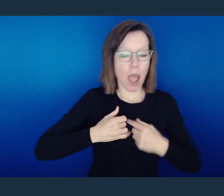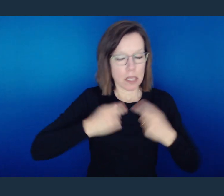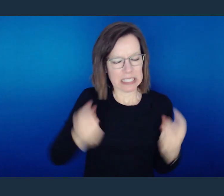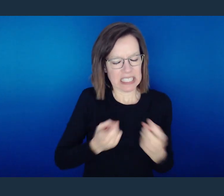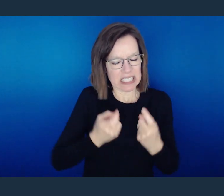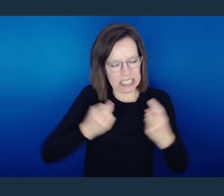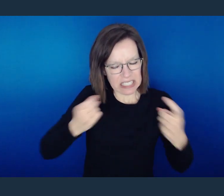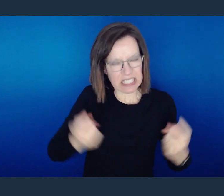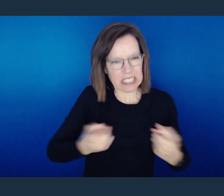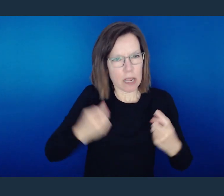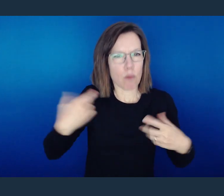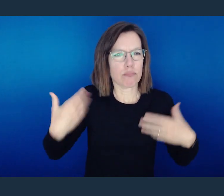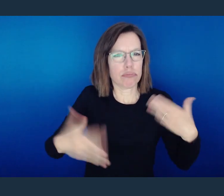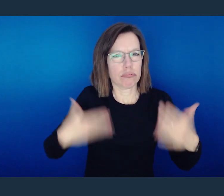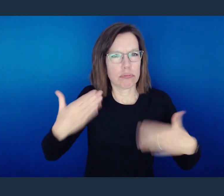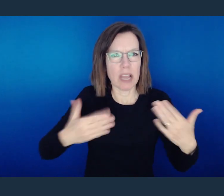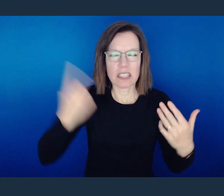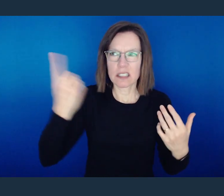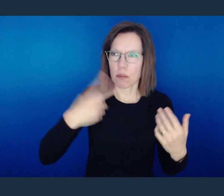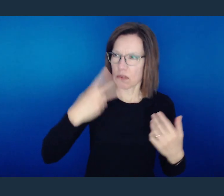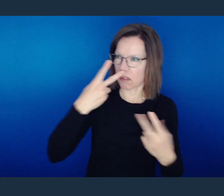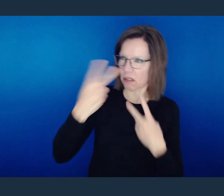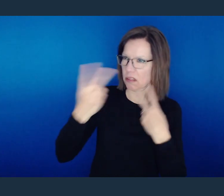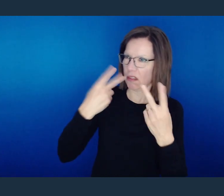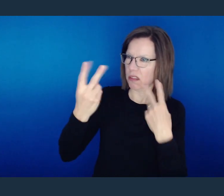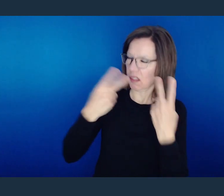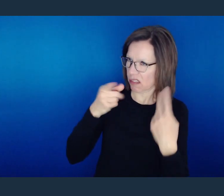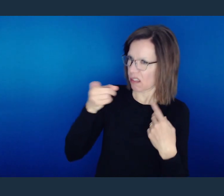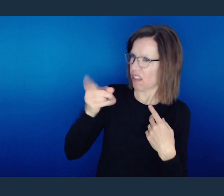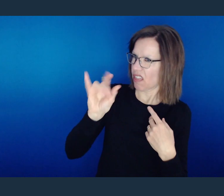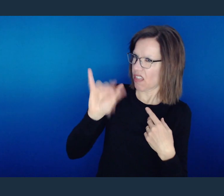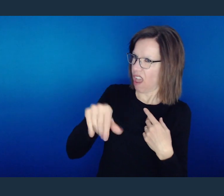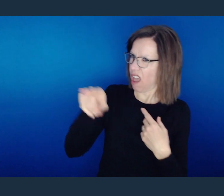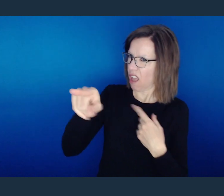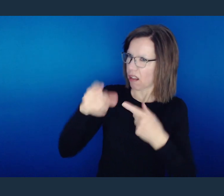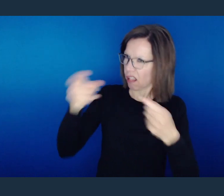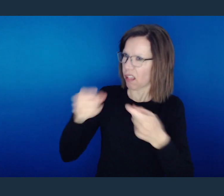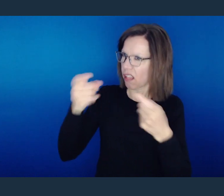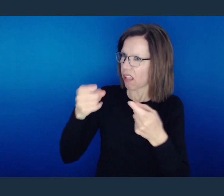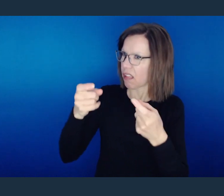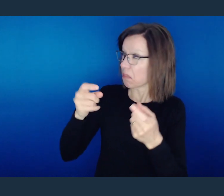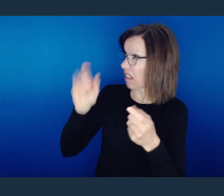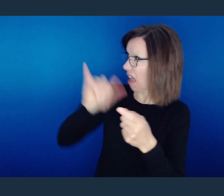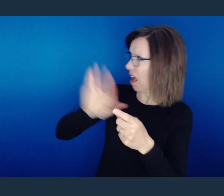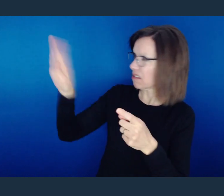If I'm operating in sin and someone makes the assumption that what I deem to be okay,